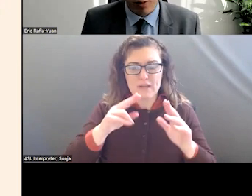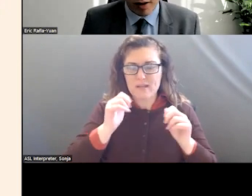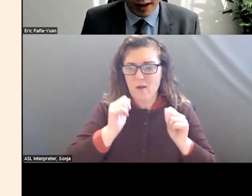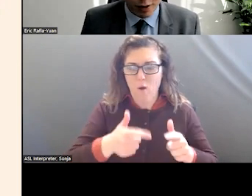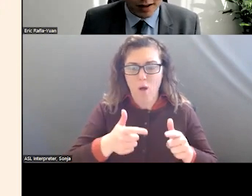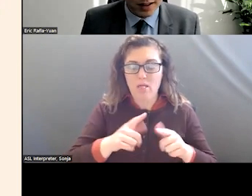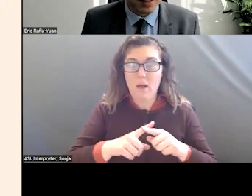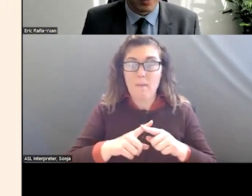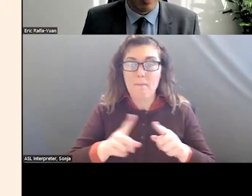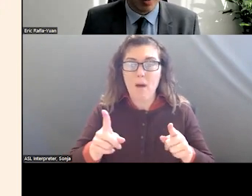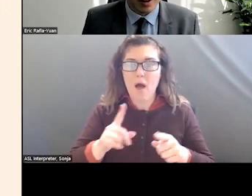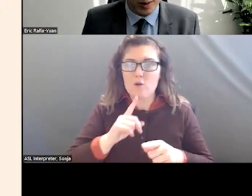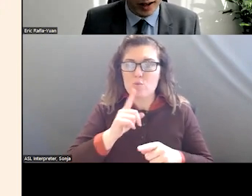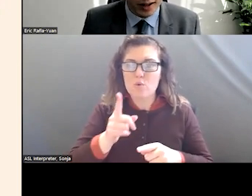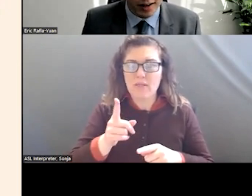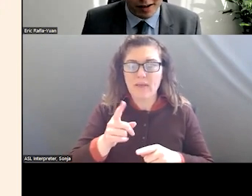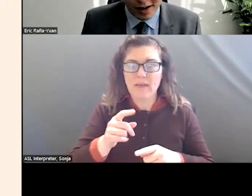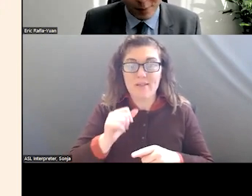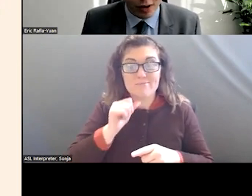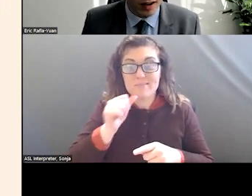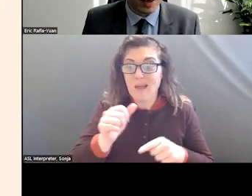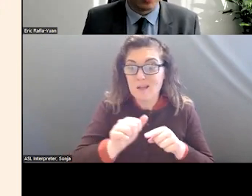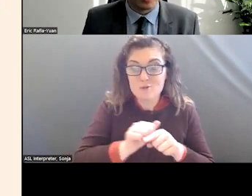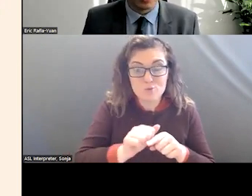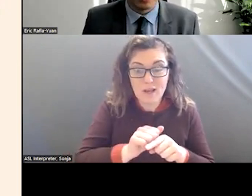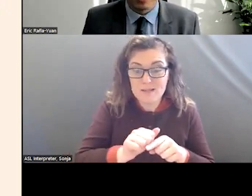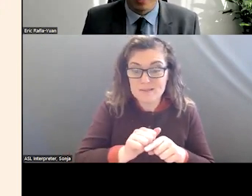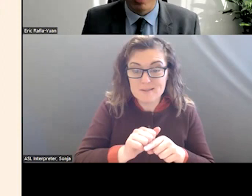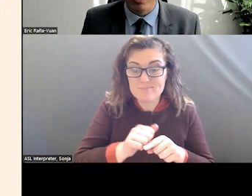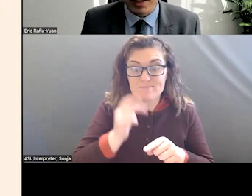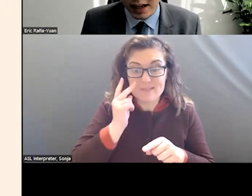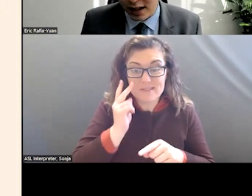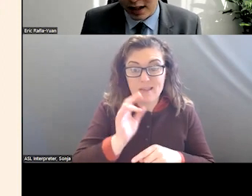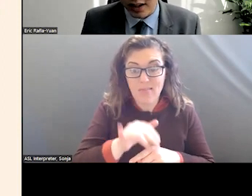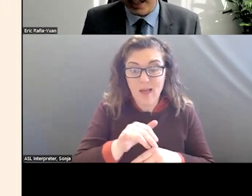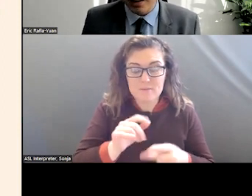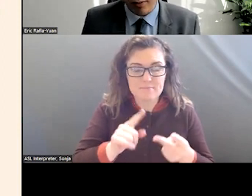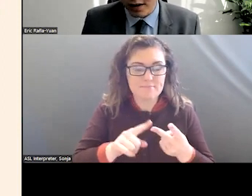THERE WERE UNTRAINED AND THERE WAS NO DATA COLLECTION ABOUT WHAT